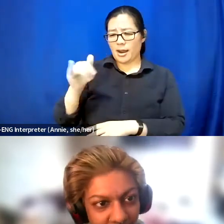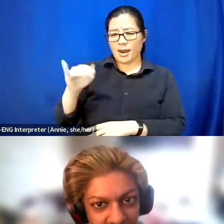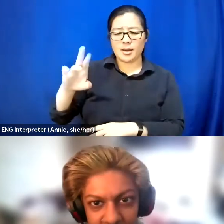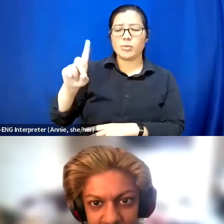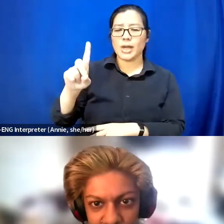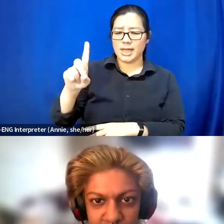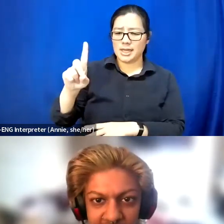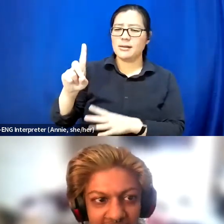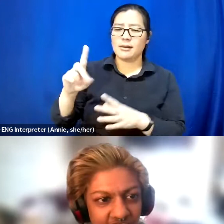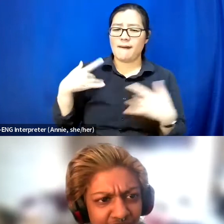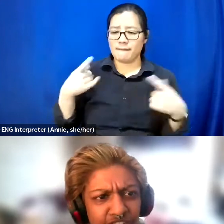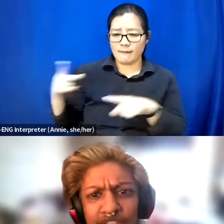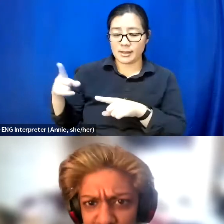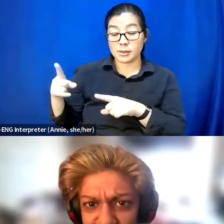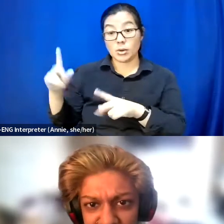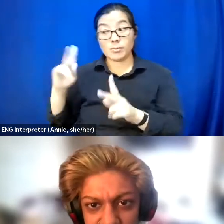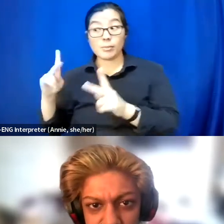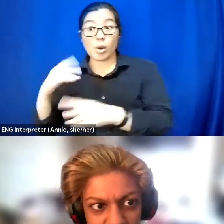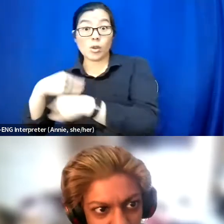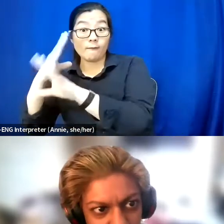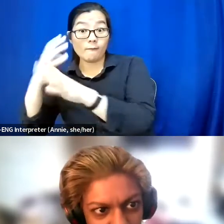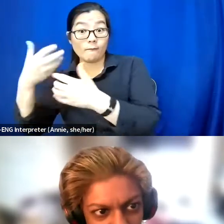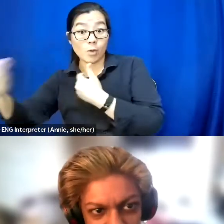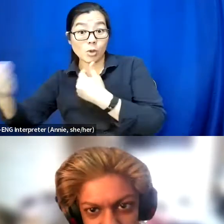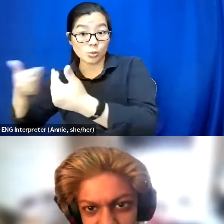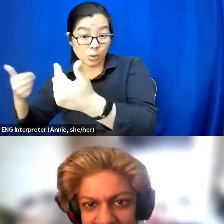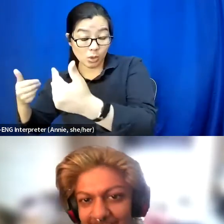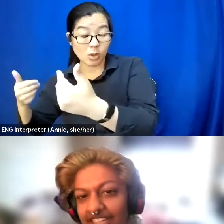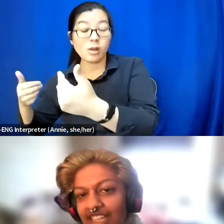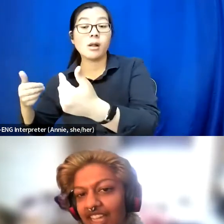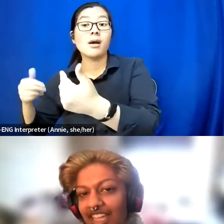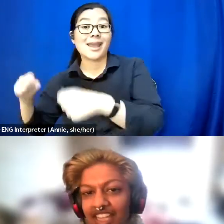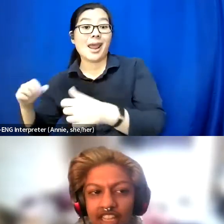on the virtual side a chance to socialize with people not on the virtual side.